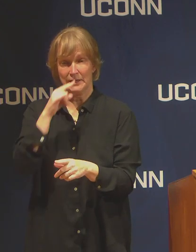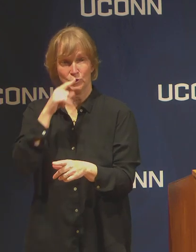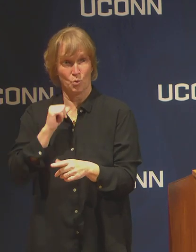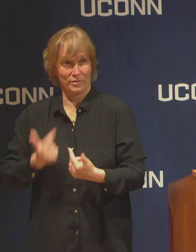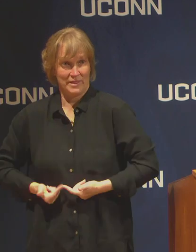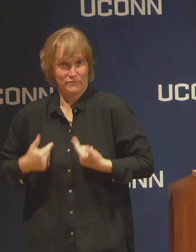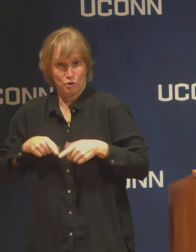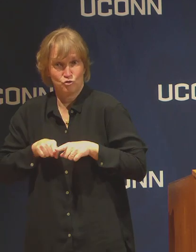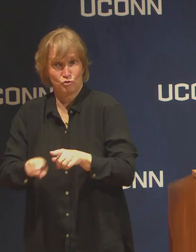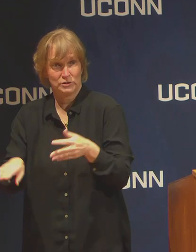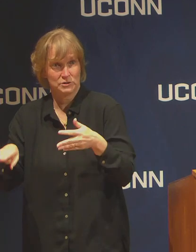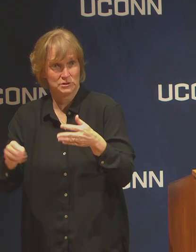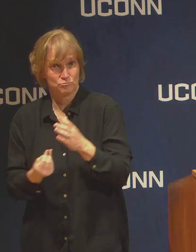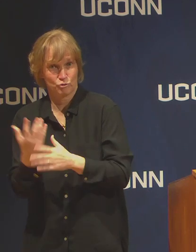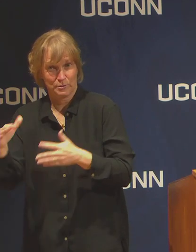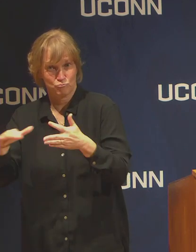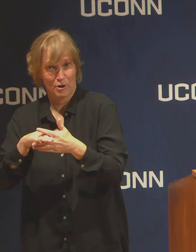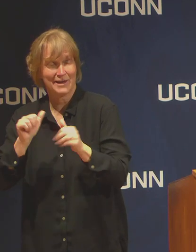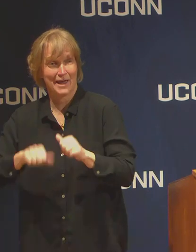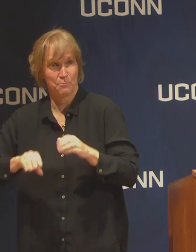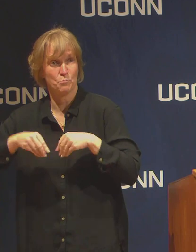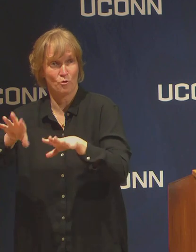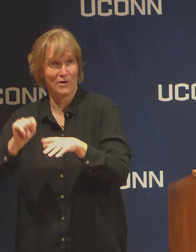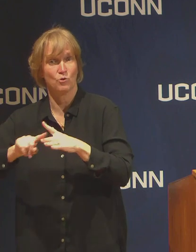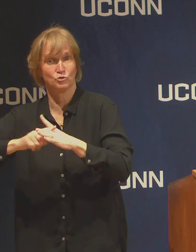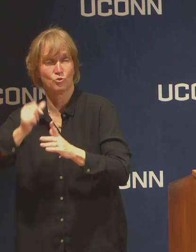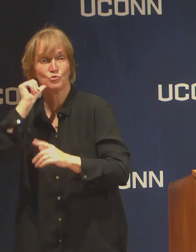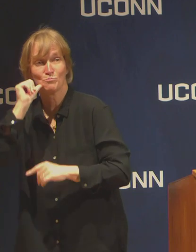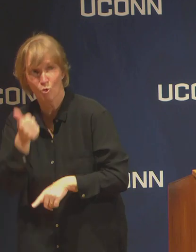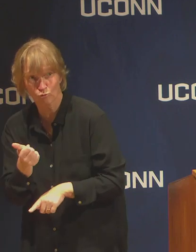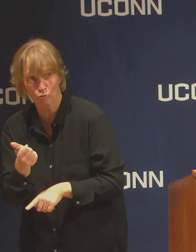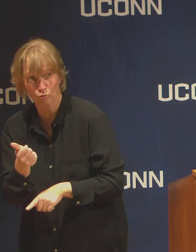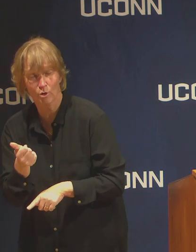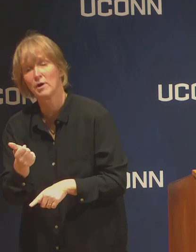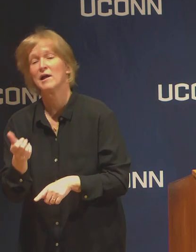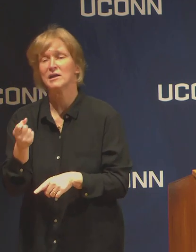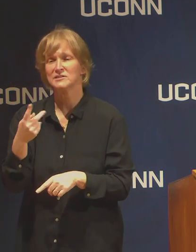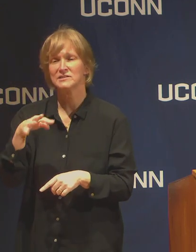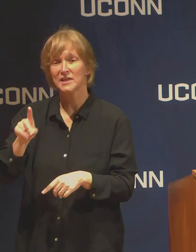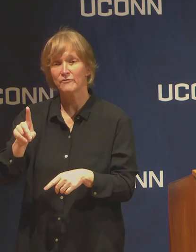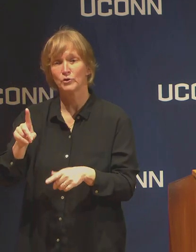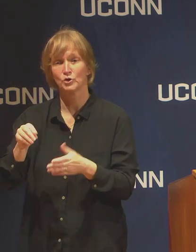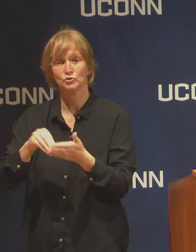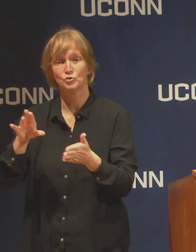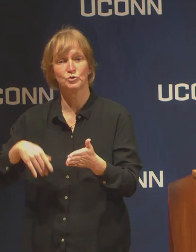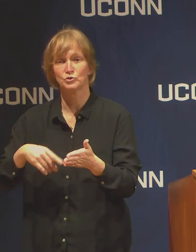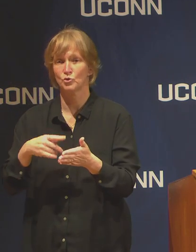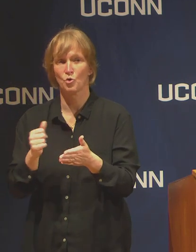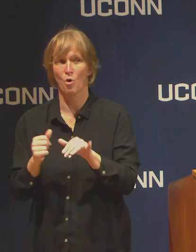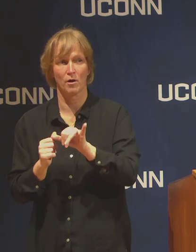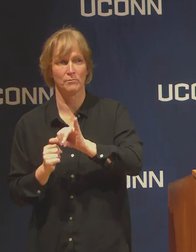will be able to move out tomorrow. Students away now will